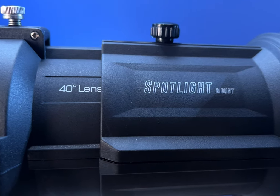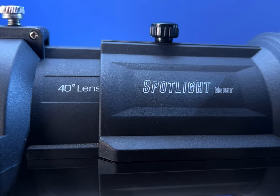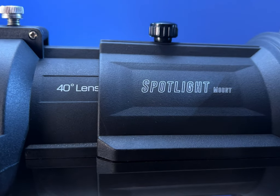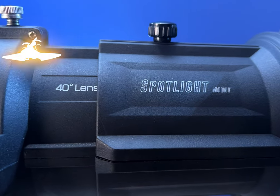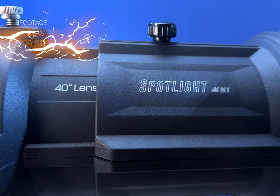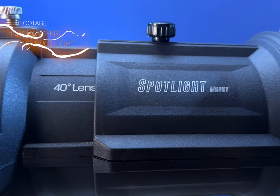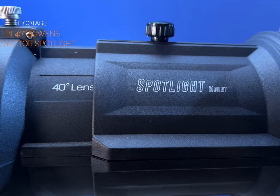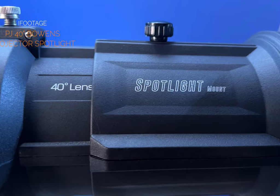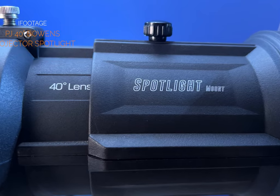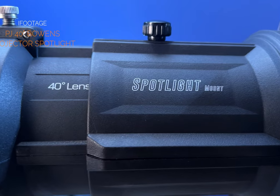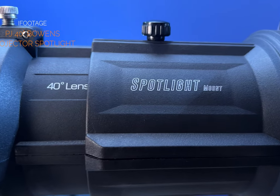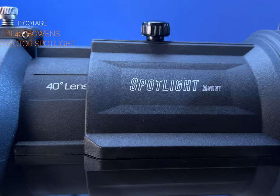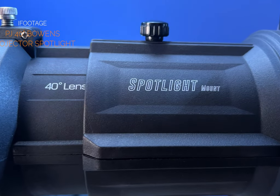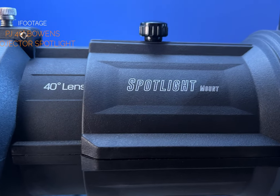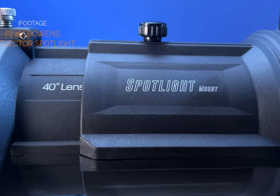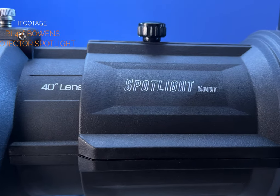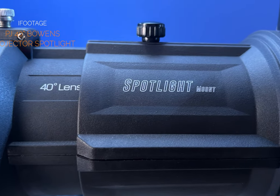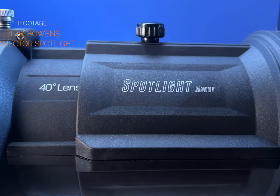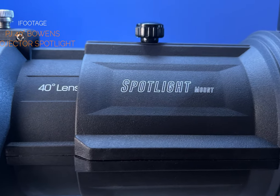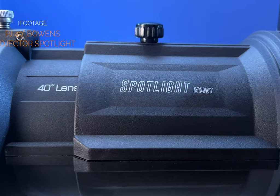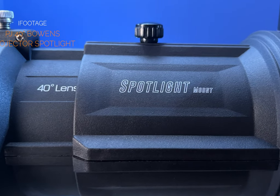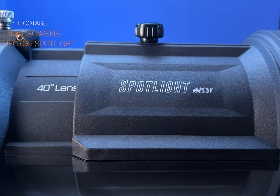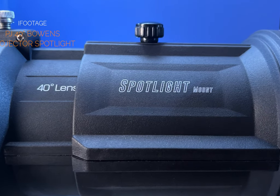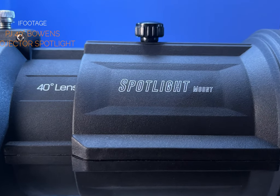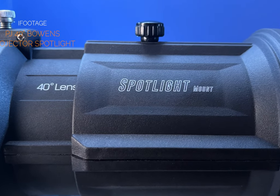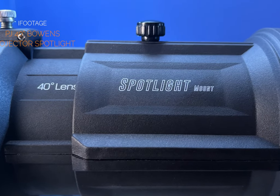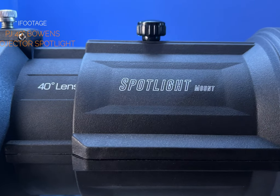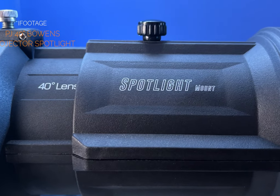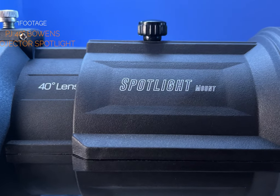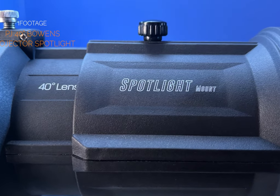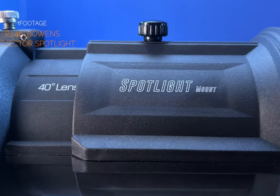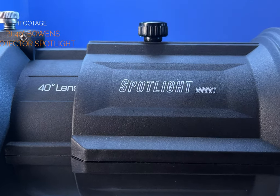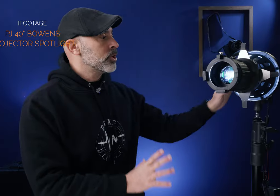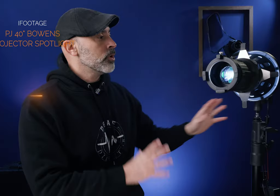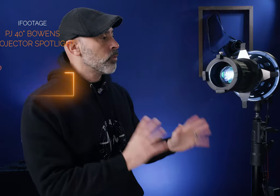the iFootage 40° Bowen projector Spotlight now full disclosure iFootage did send me a unit for